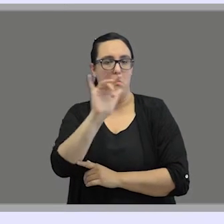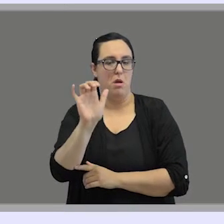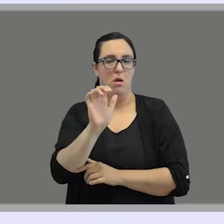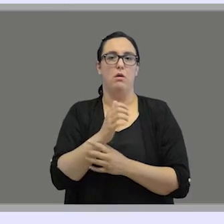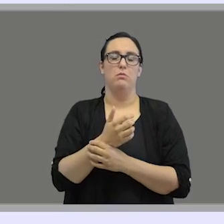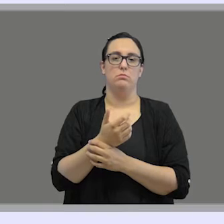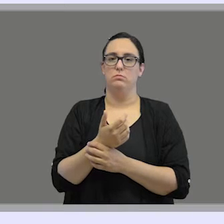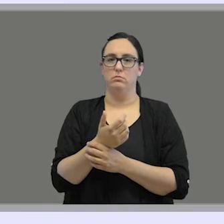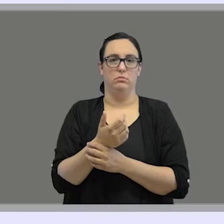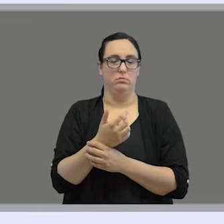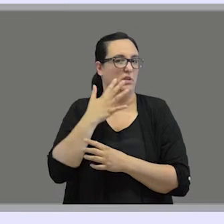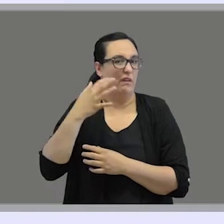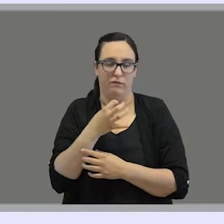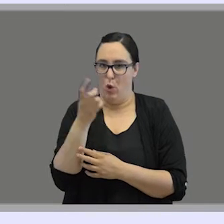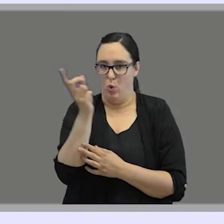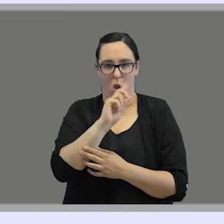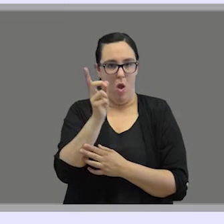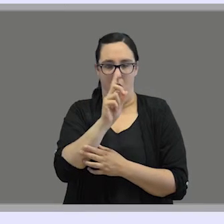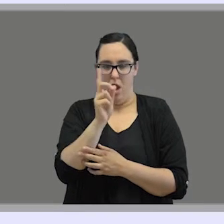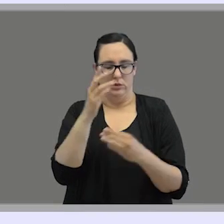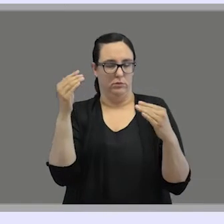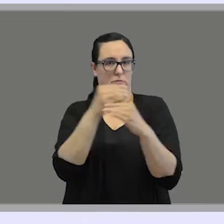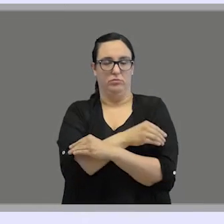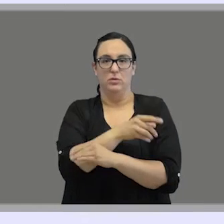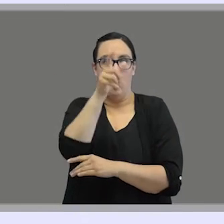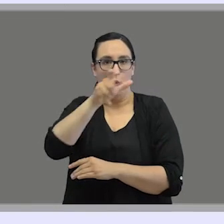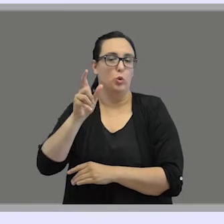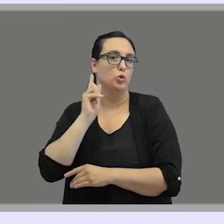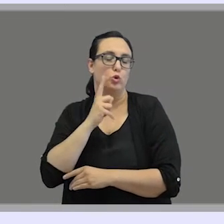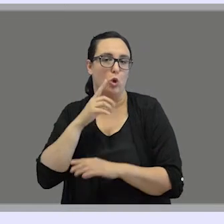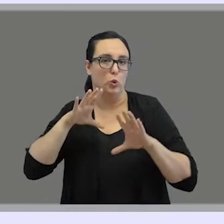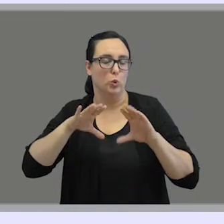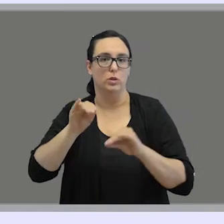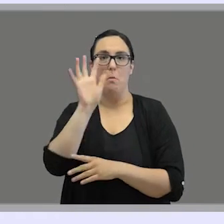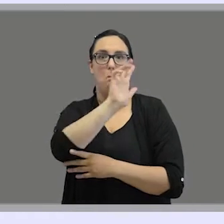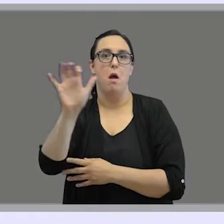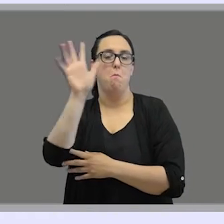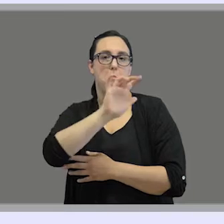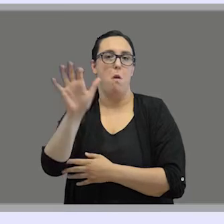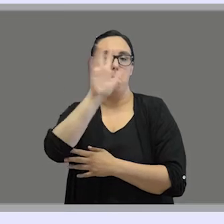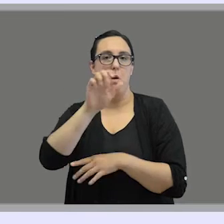The answer is no. Sign language users are not spelling out words when they communicate.